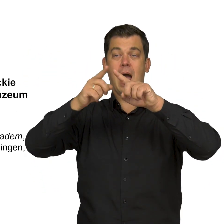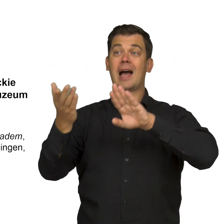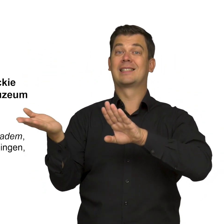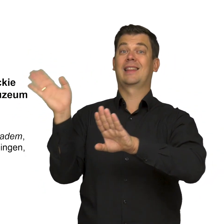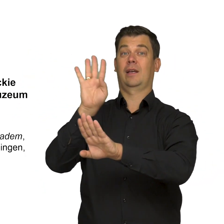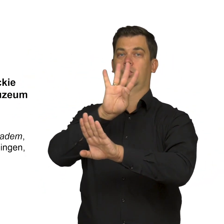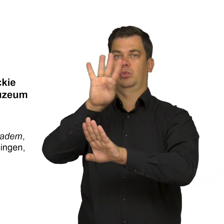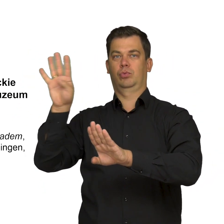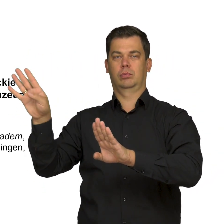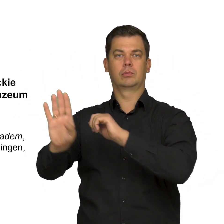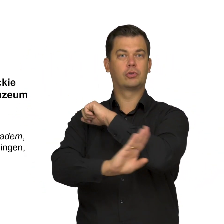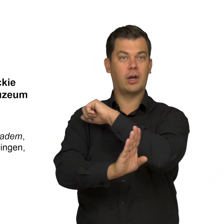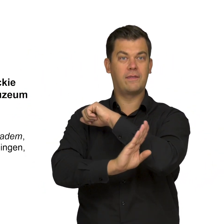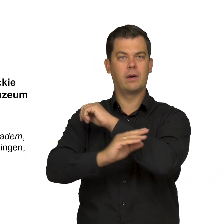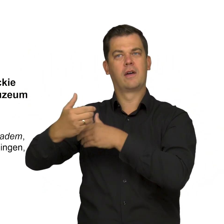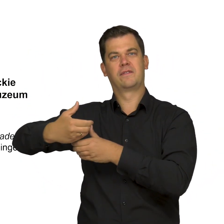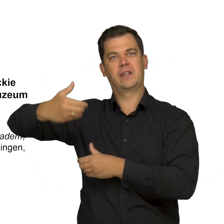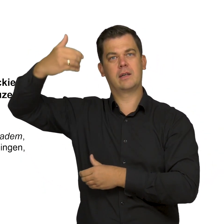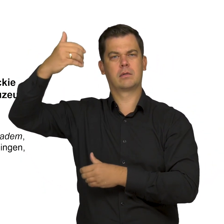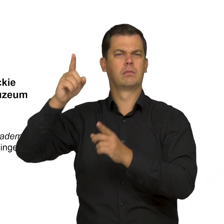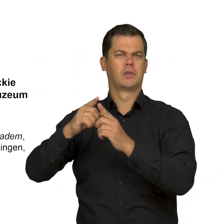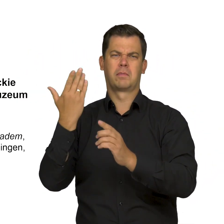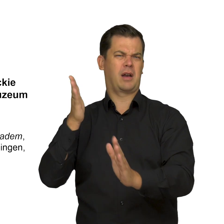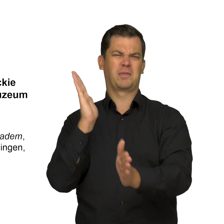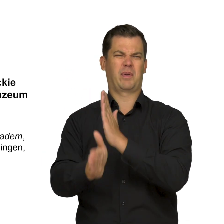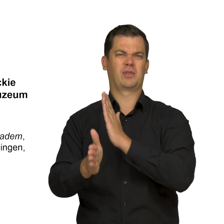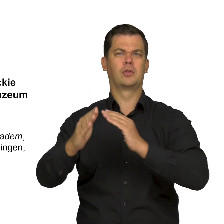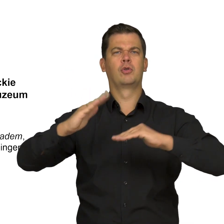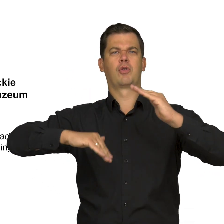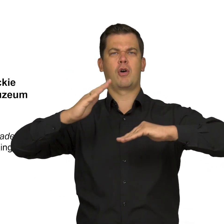In the background there are trees, a fragment of a tower, and simple timber buildings.